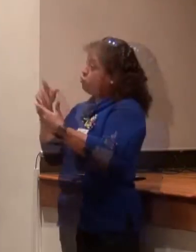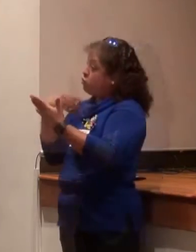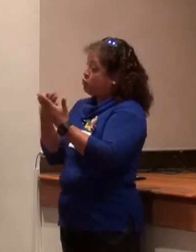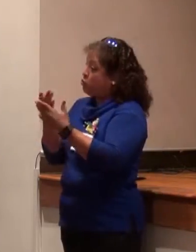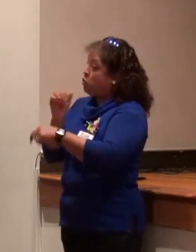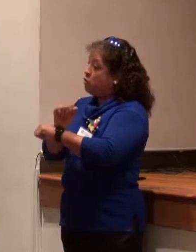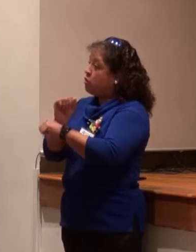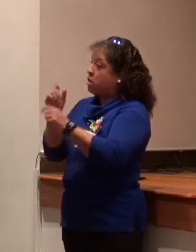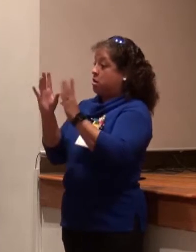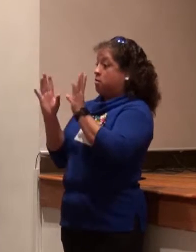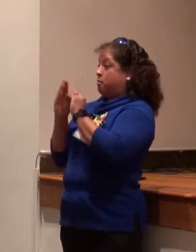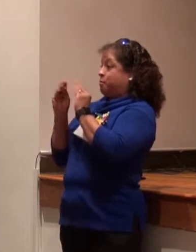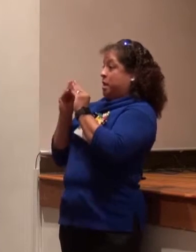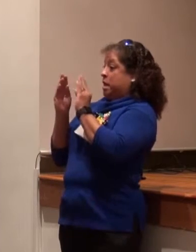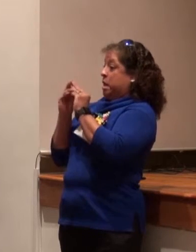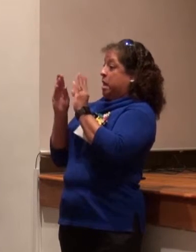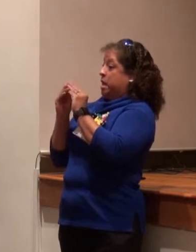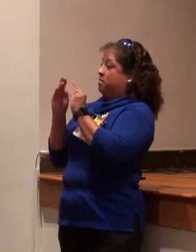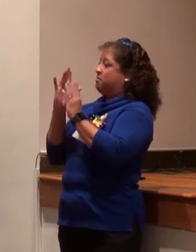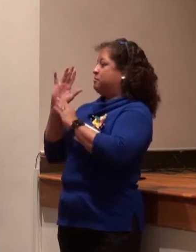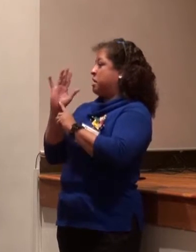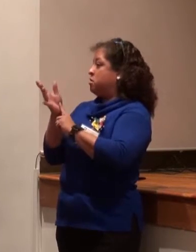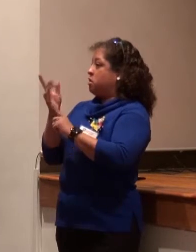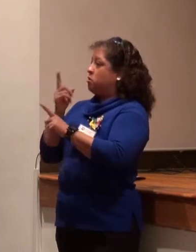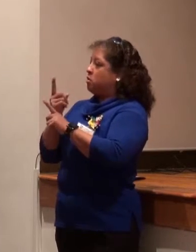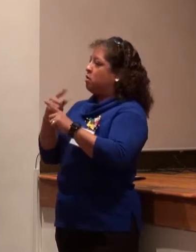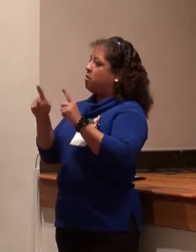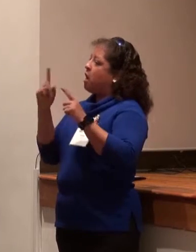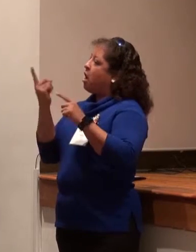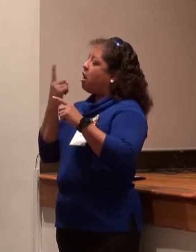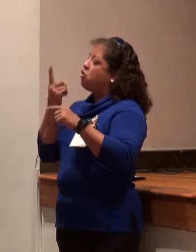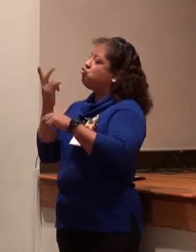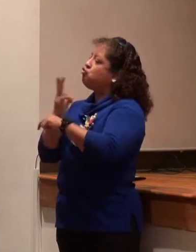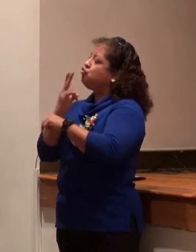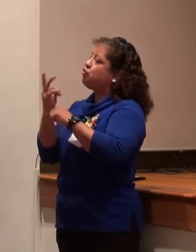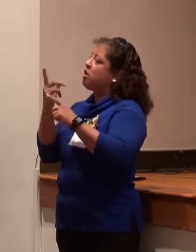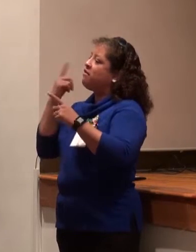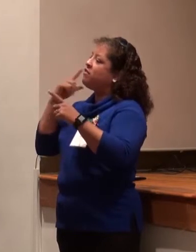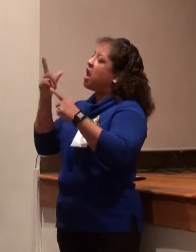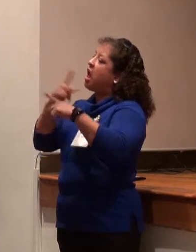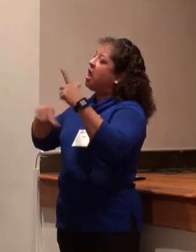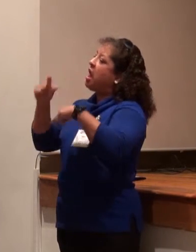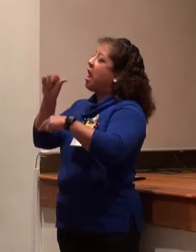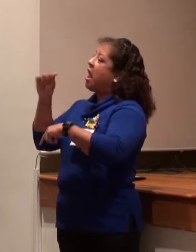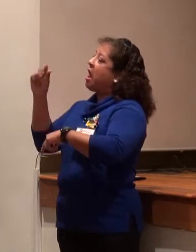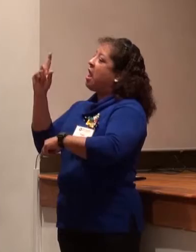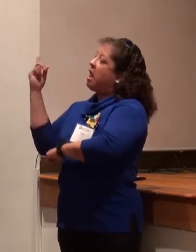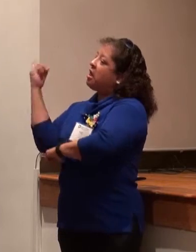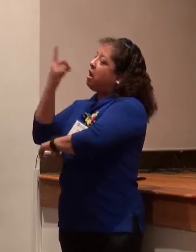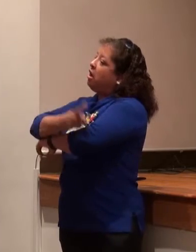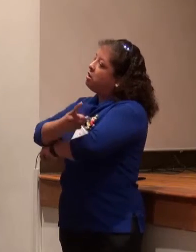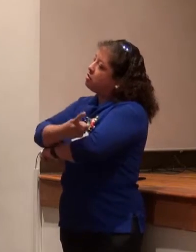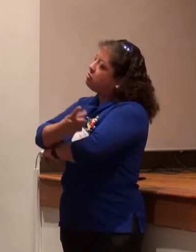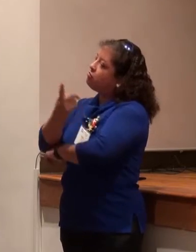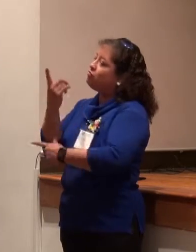And every morning we arrive at work and we have a meeting. A five minute meeting. We always use sign language.